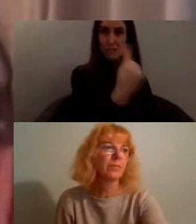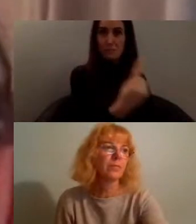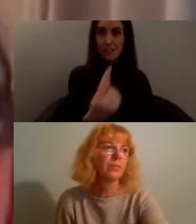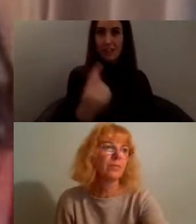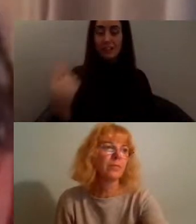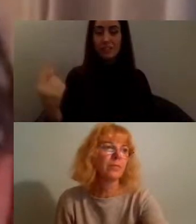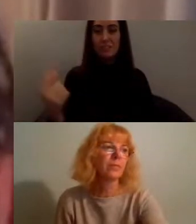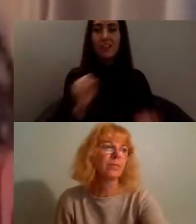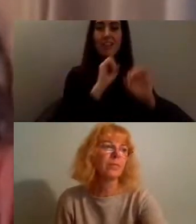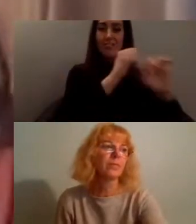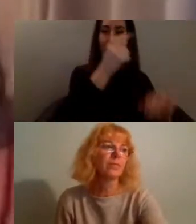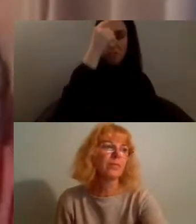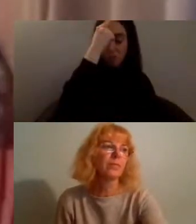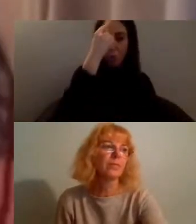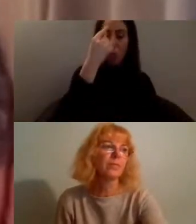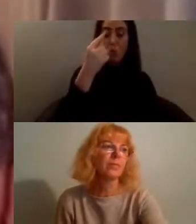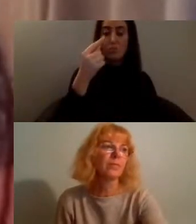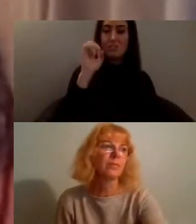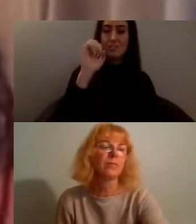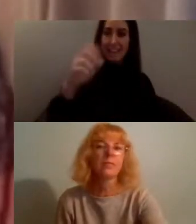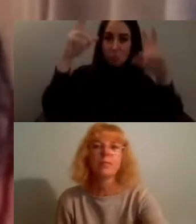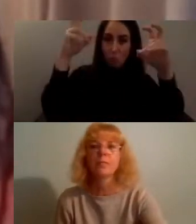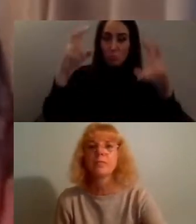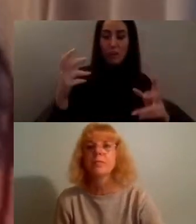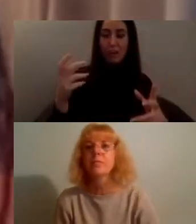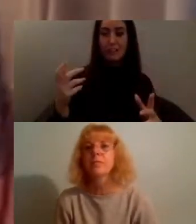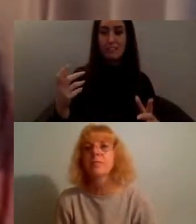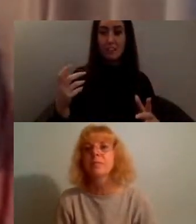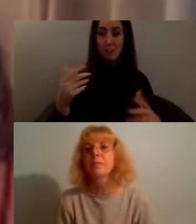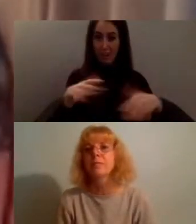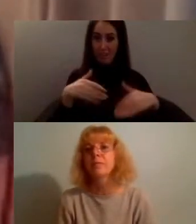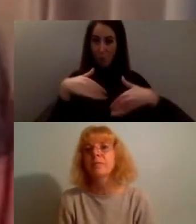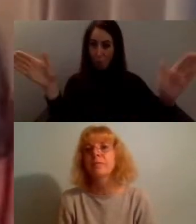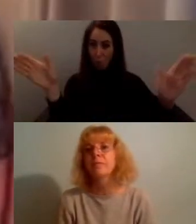subject and we've left this really open so we're kind of really excited to see what they're going